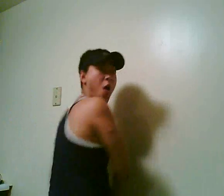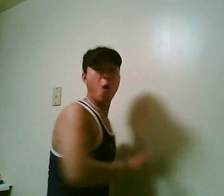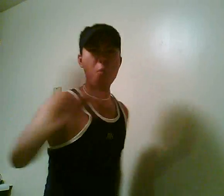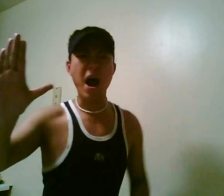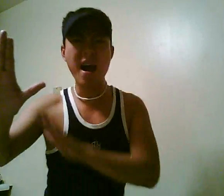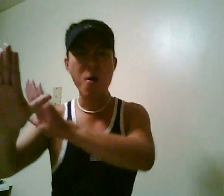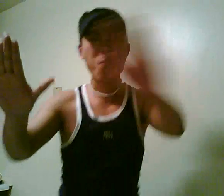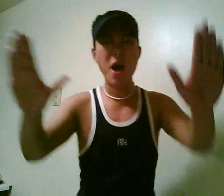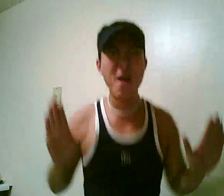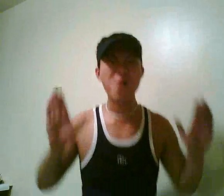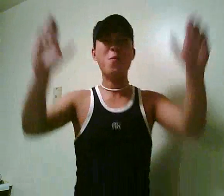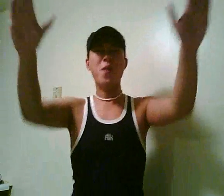Wait! Wait! Wait!